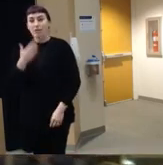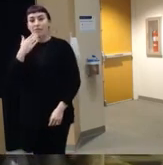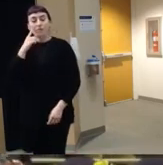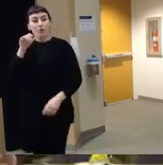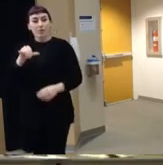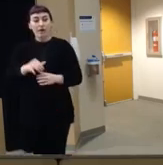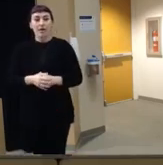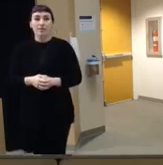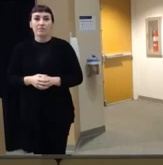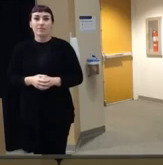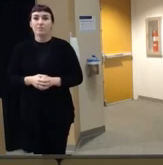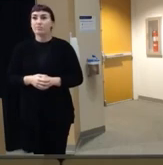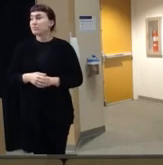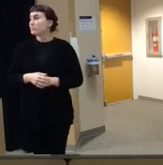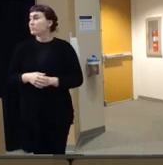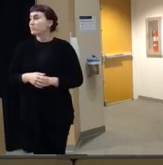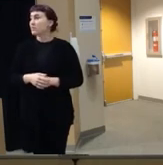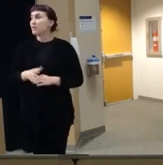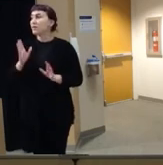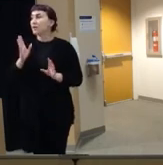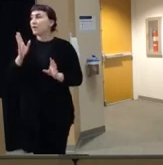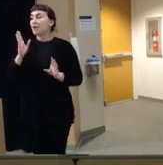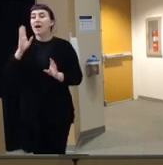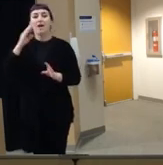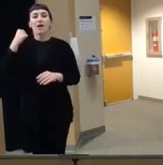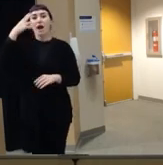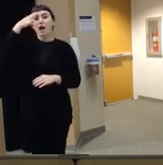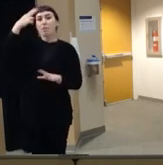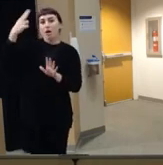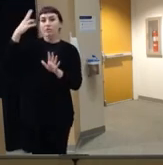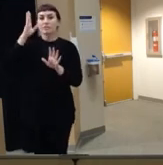um presentation I'll try to I have sort of a hypothesis so if my hypothesis is wrong the